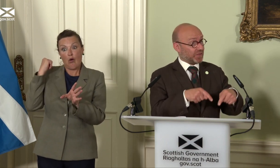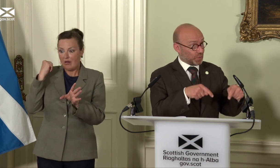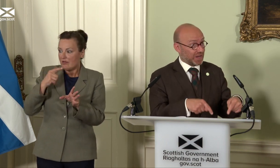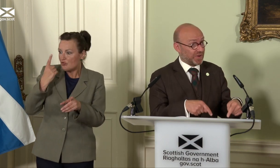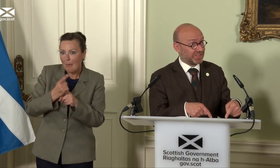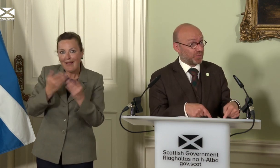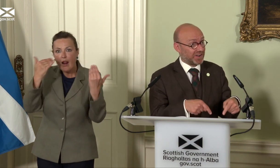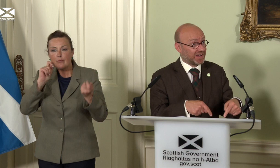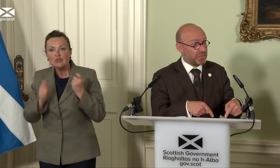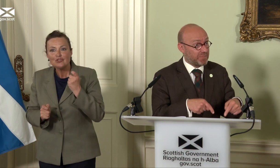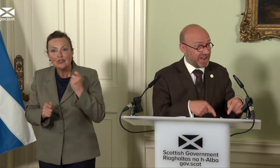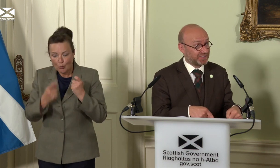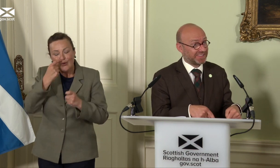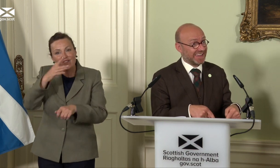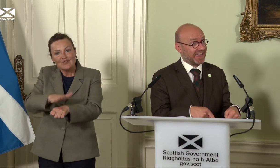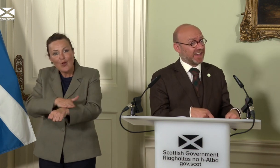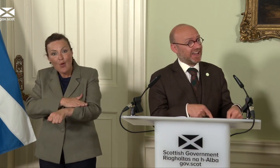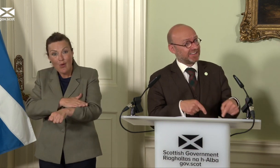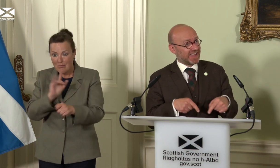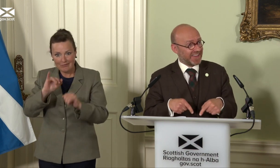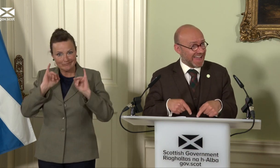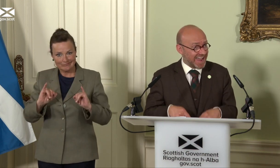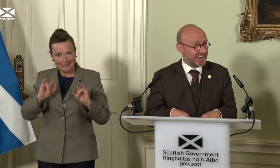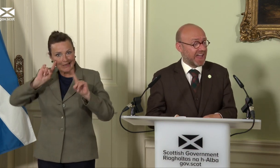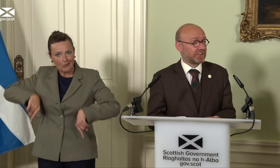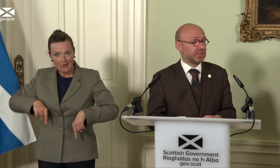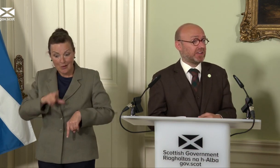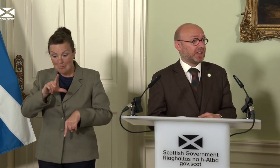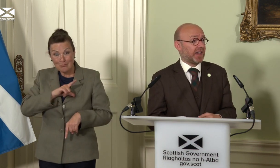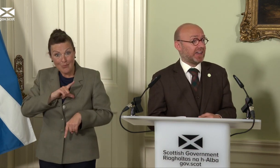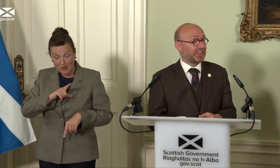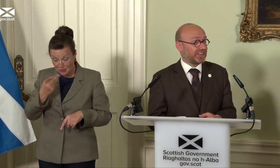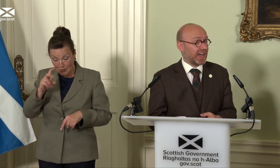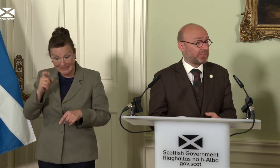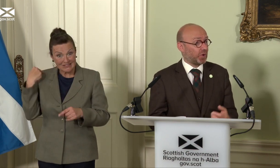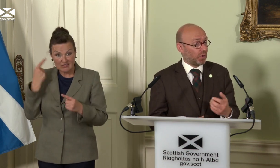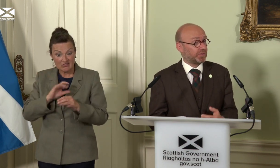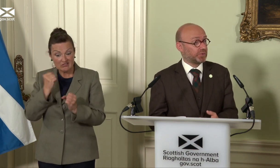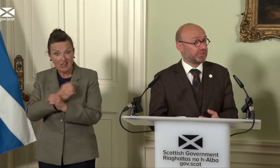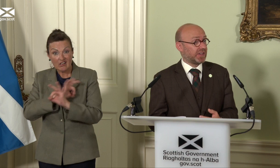The only reason that we’re in a climate emergency is that that early action didn’t happen all of those